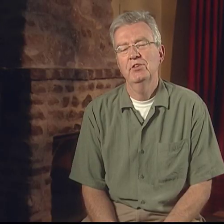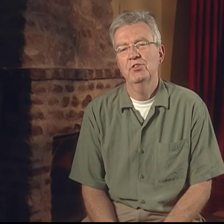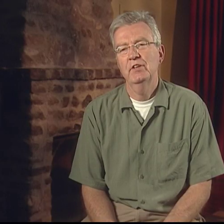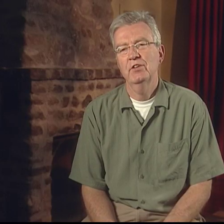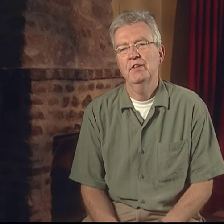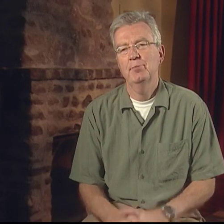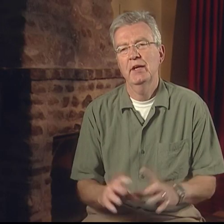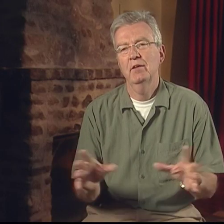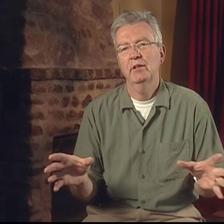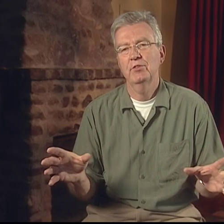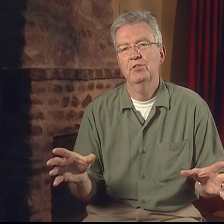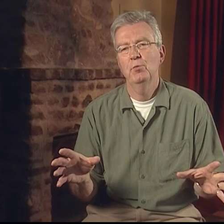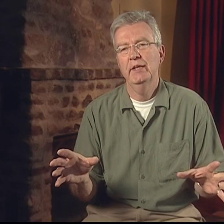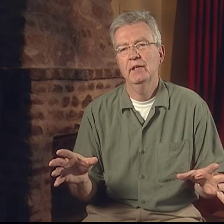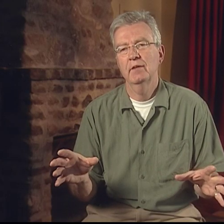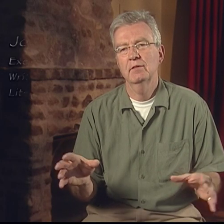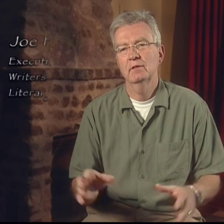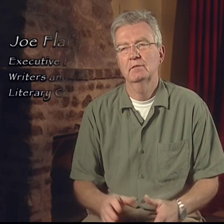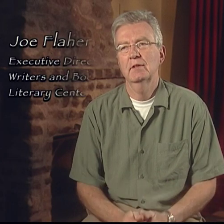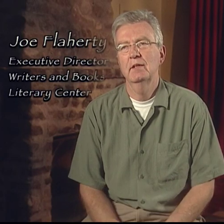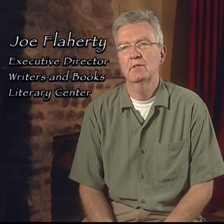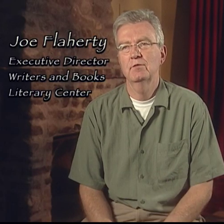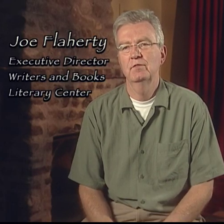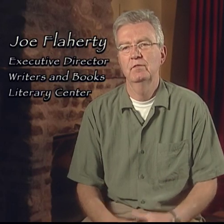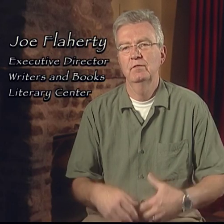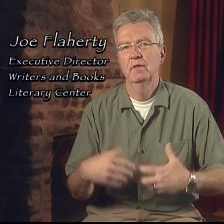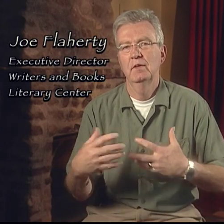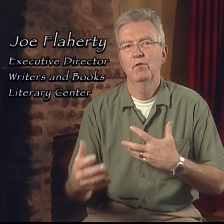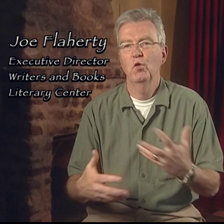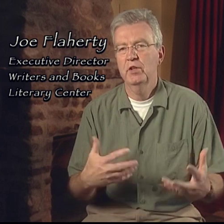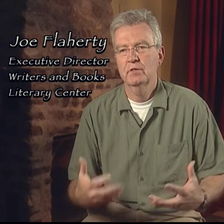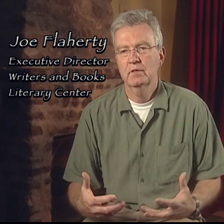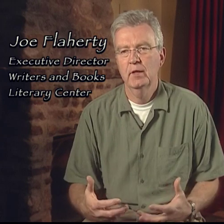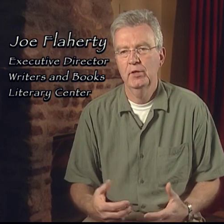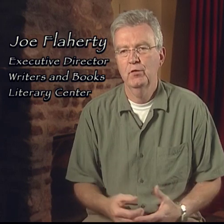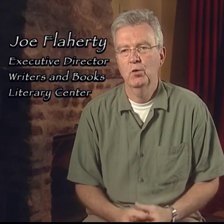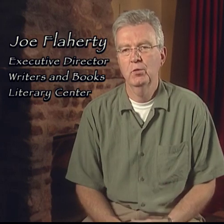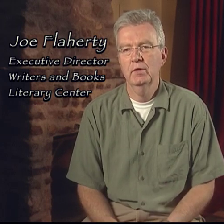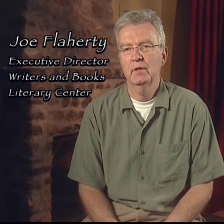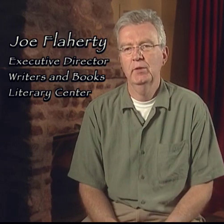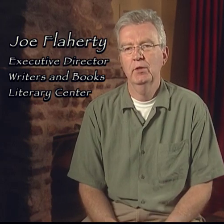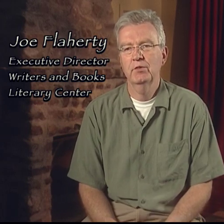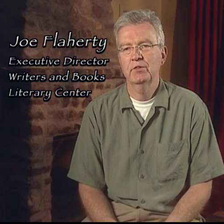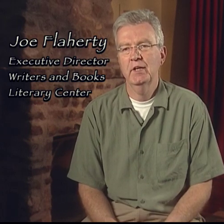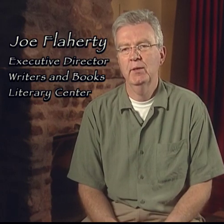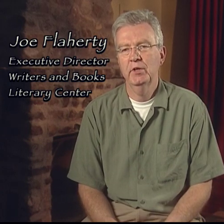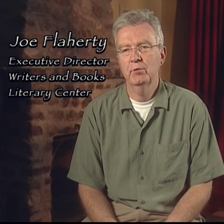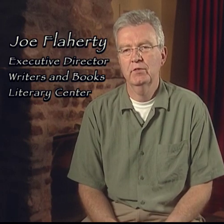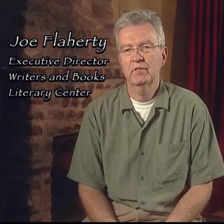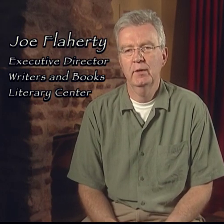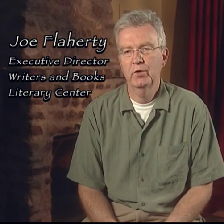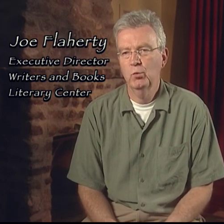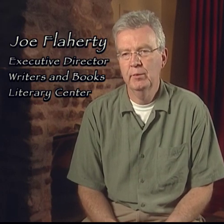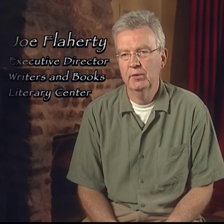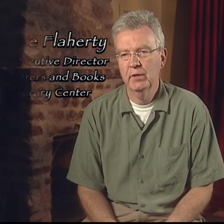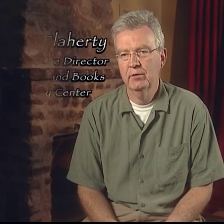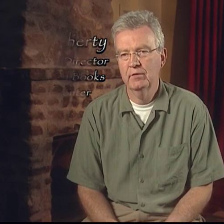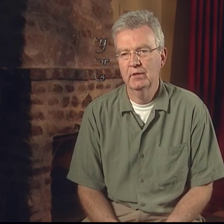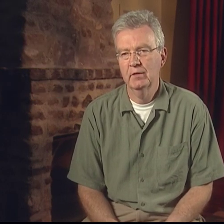cos that parallels so many other kinds of voices coming forward. There was a time when it was the same with women poets -